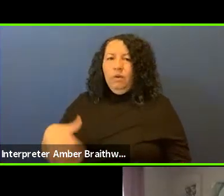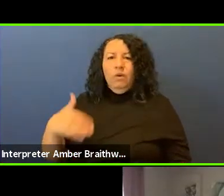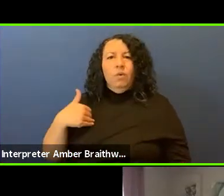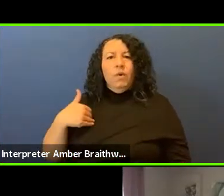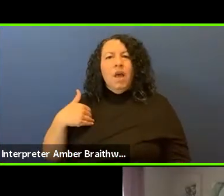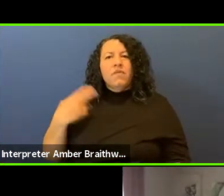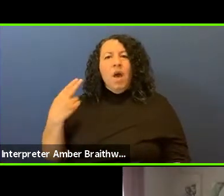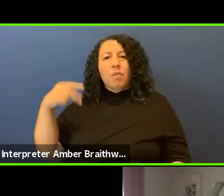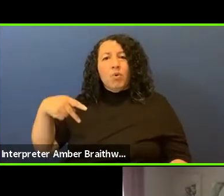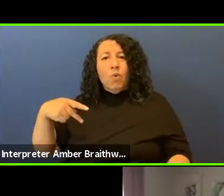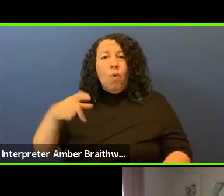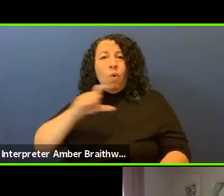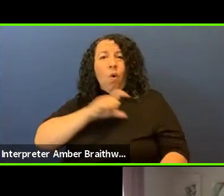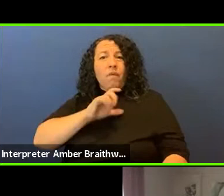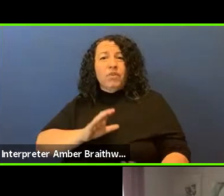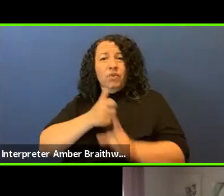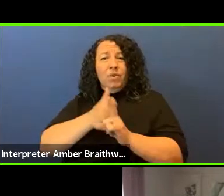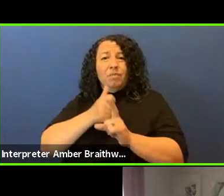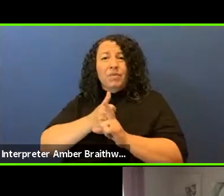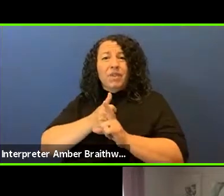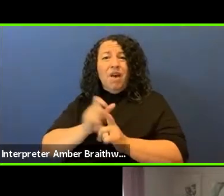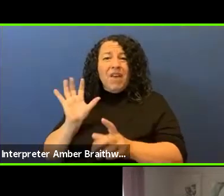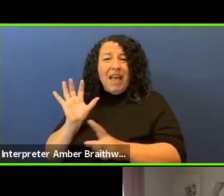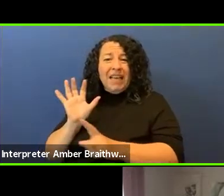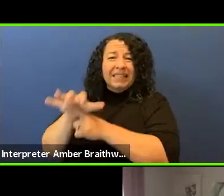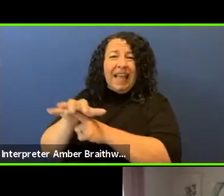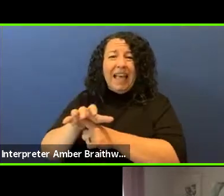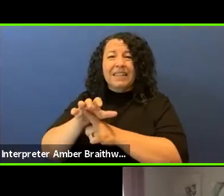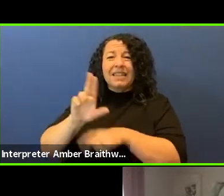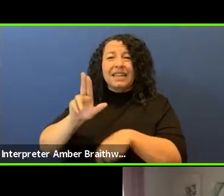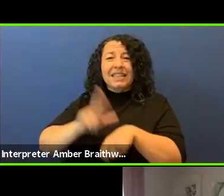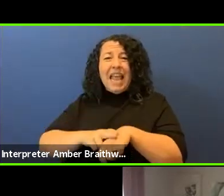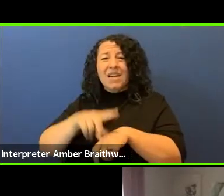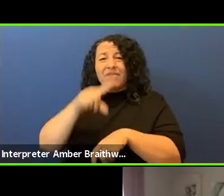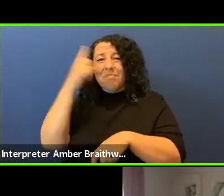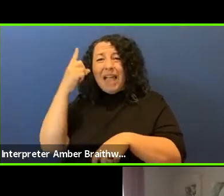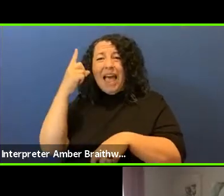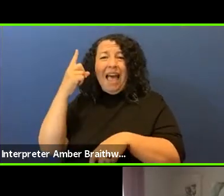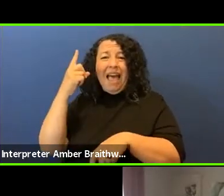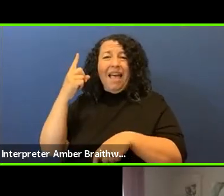attacked a man, a Native, black, Indigenous 20 year old